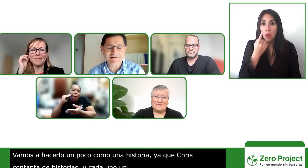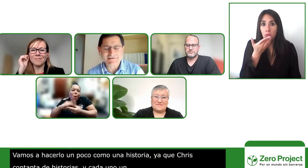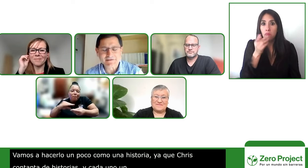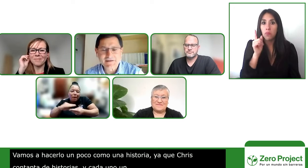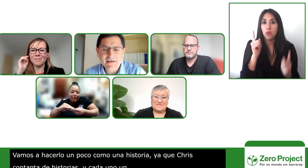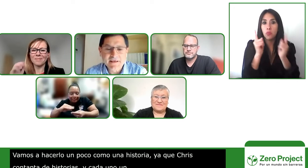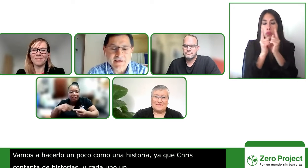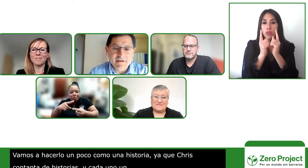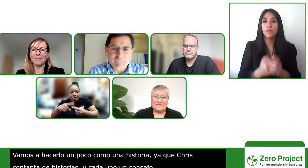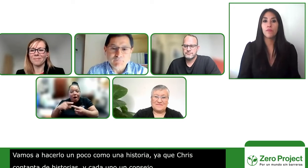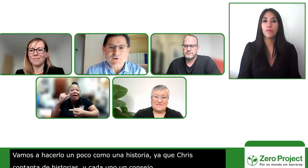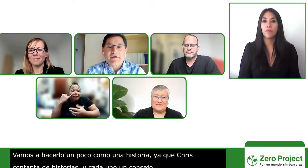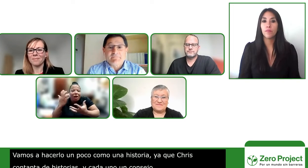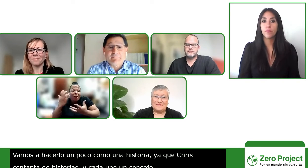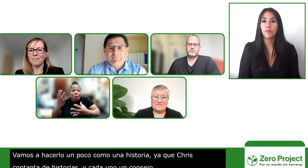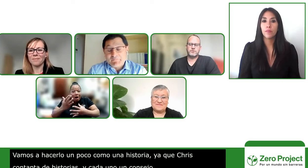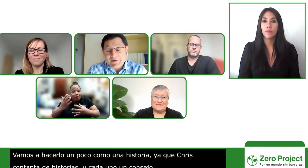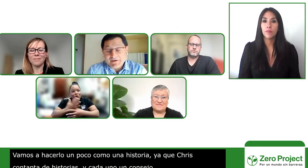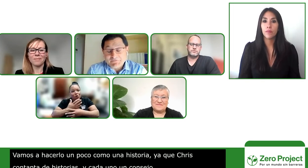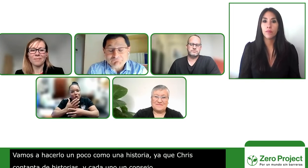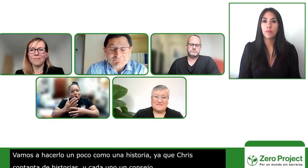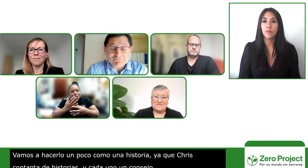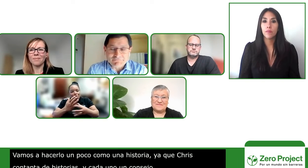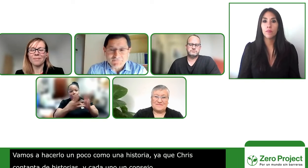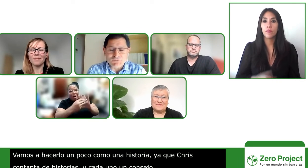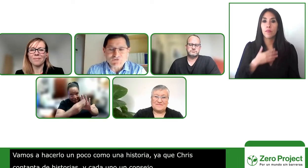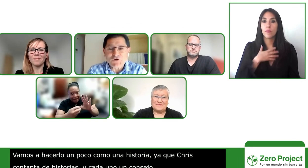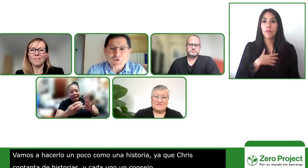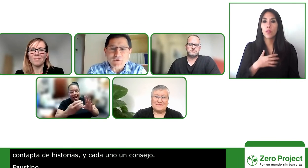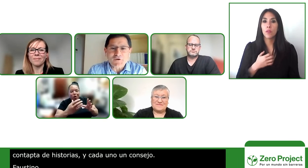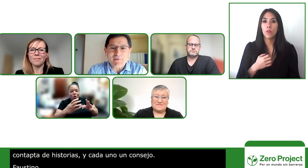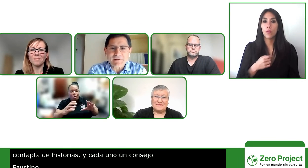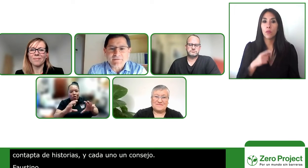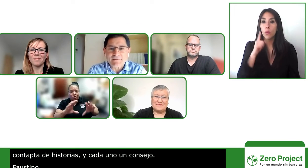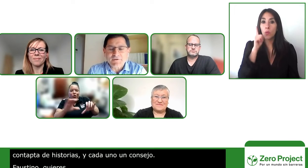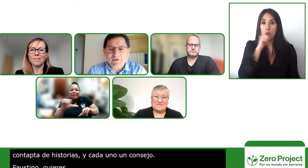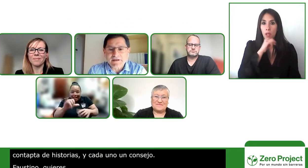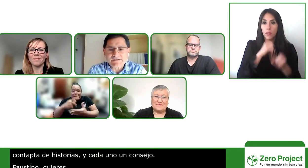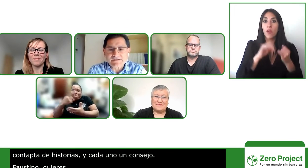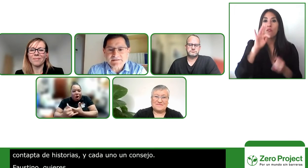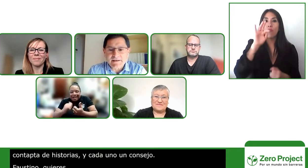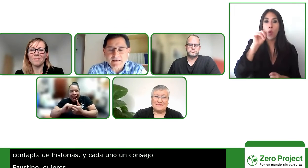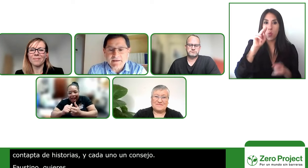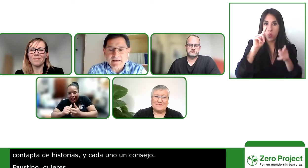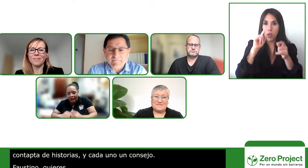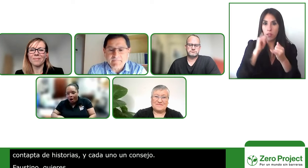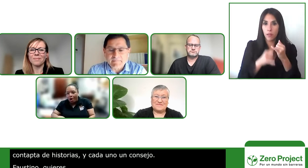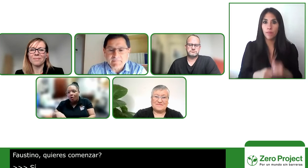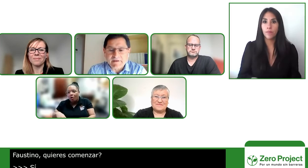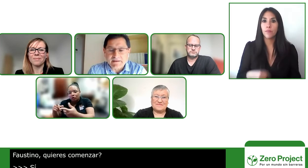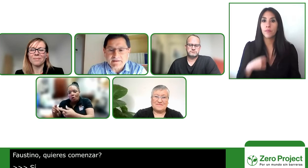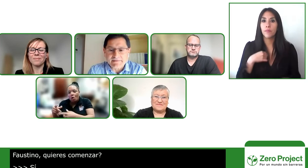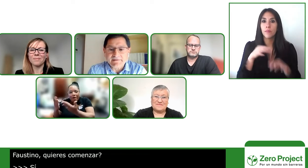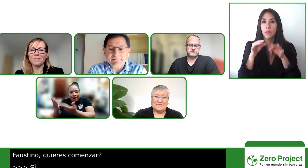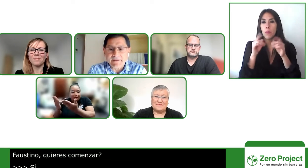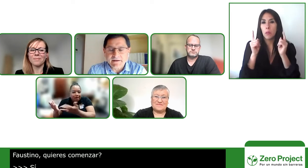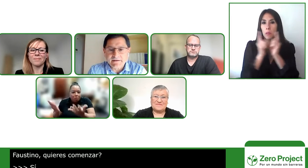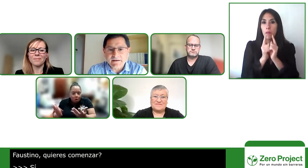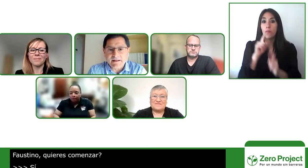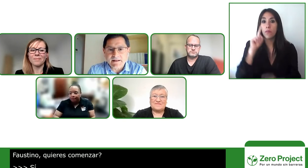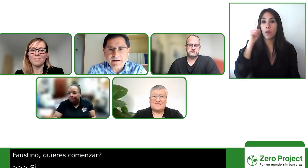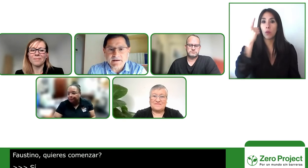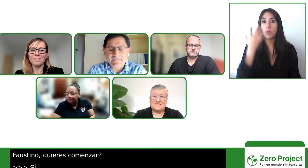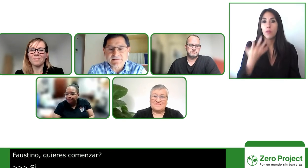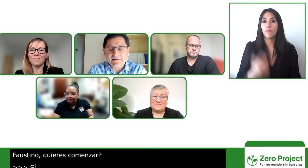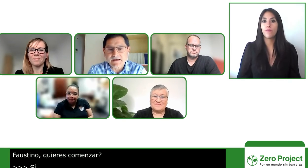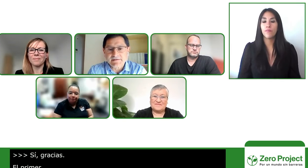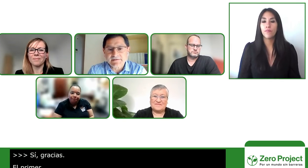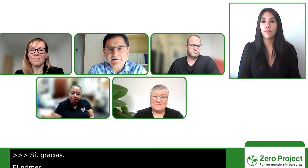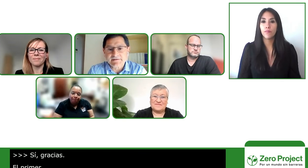first well i think my first recommendation is that